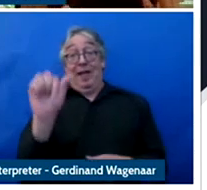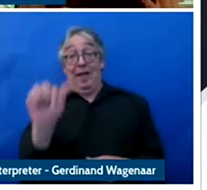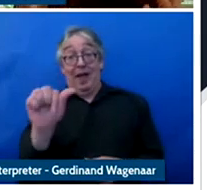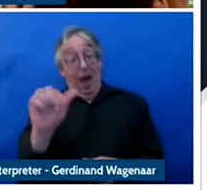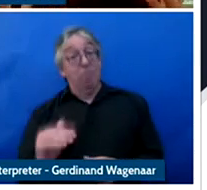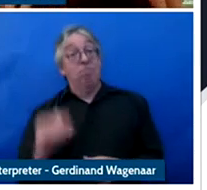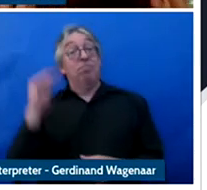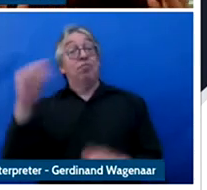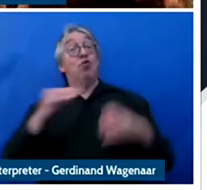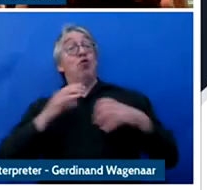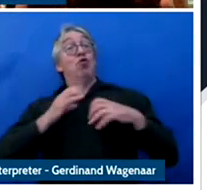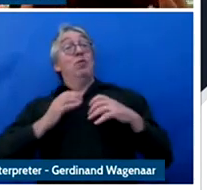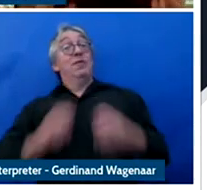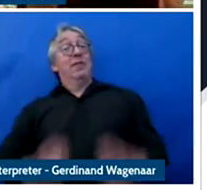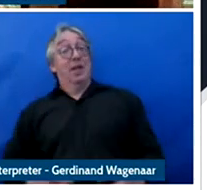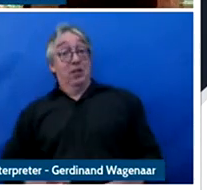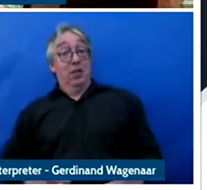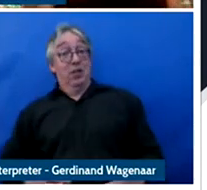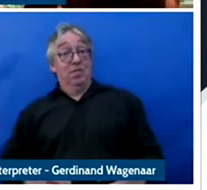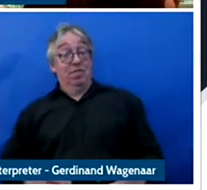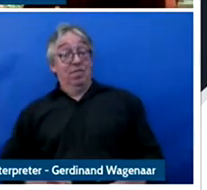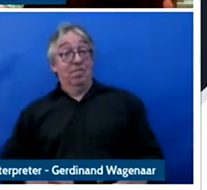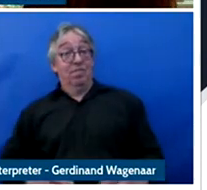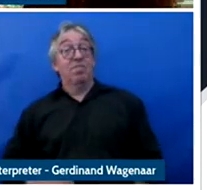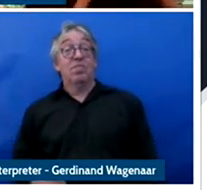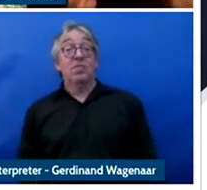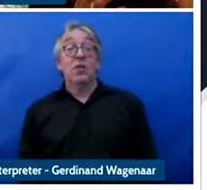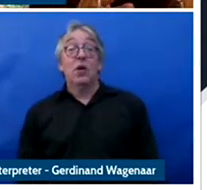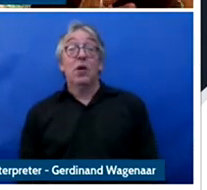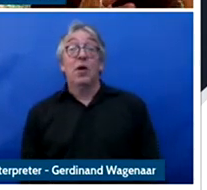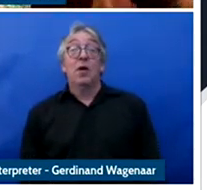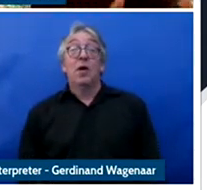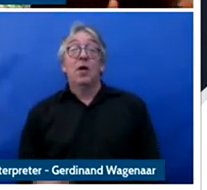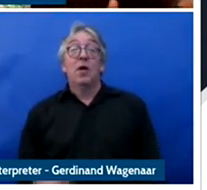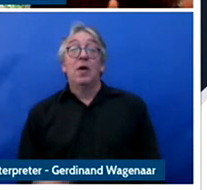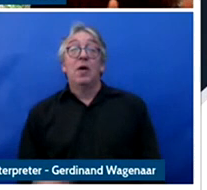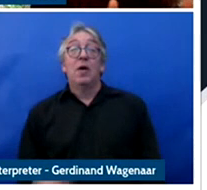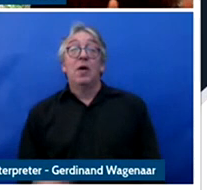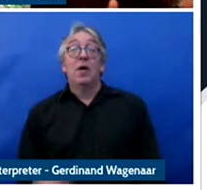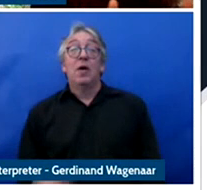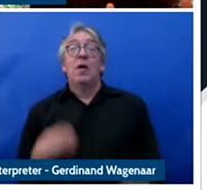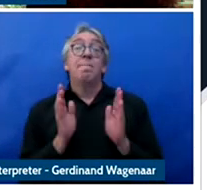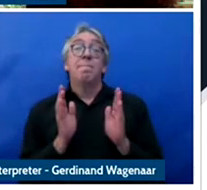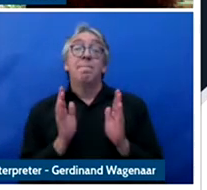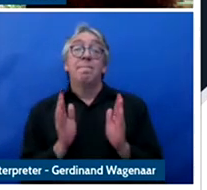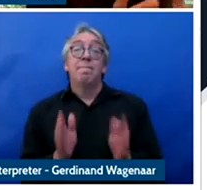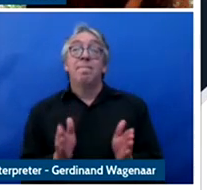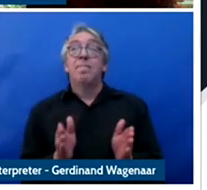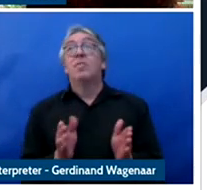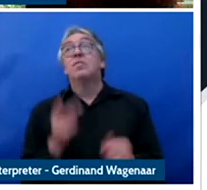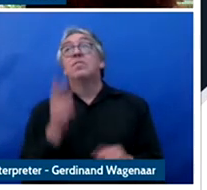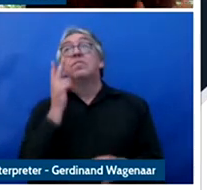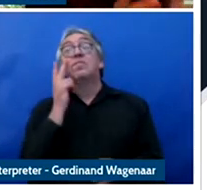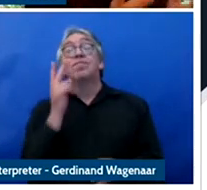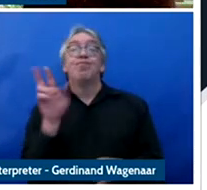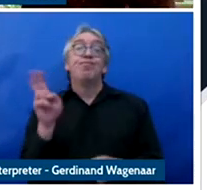think of our children being profiled is to acknowledge that at the moment the